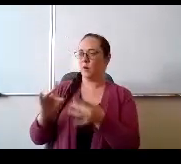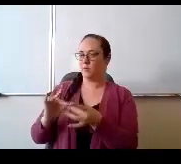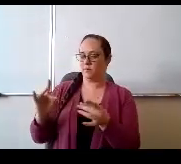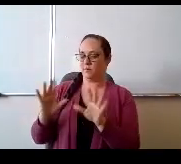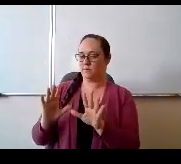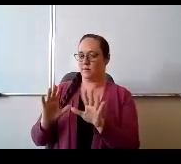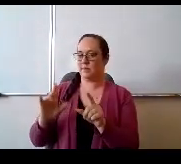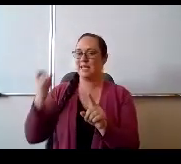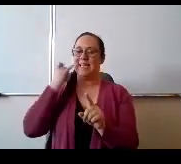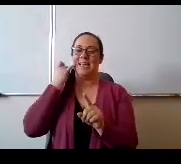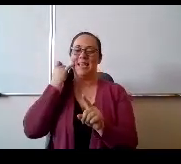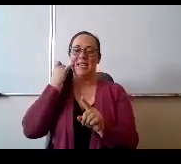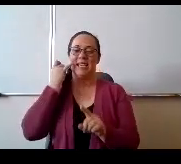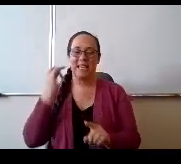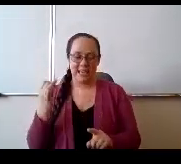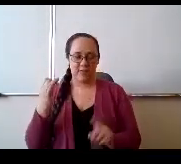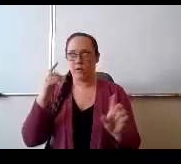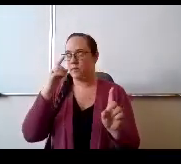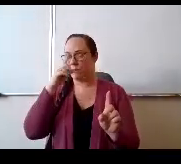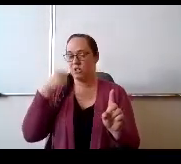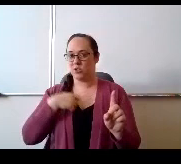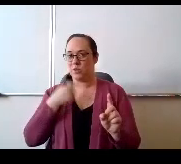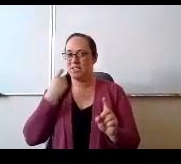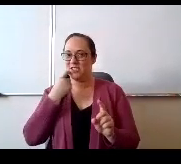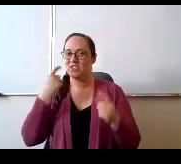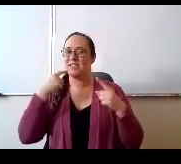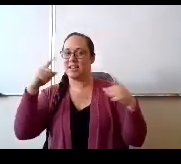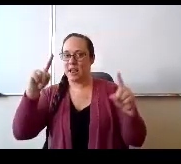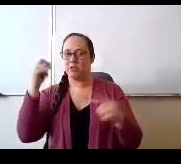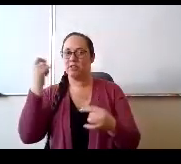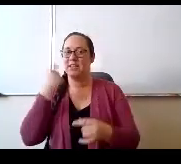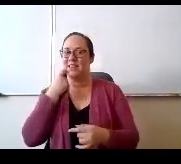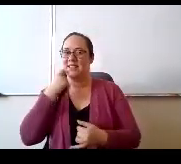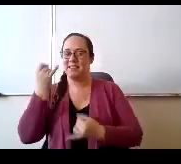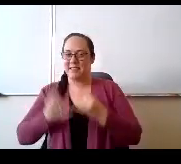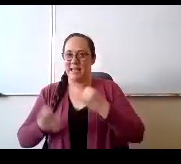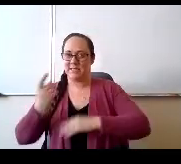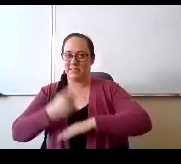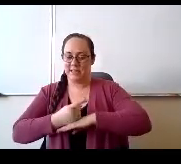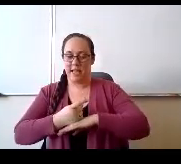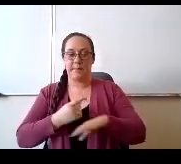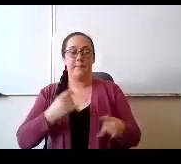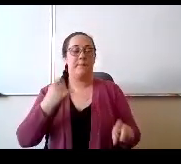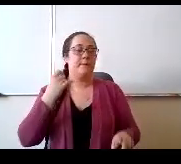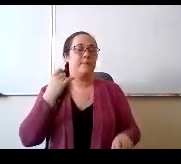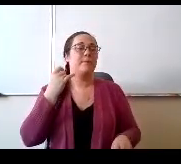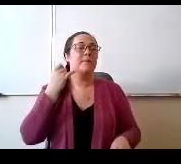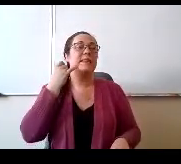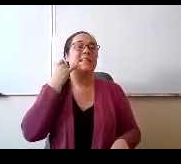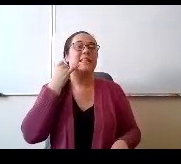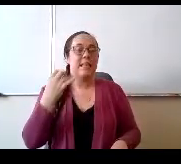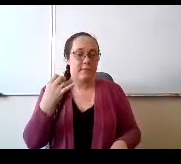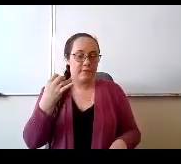If we were to have, since we've announced the last day. If we were to have. Snow, we will probably be